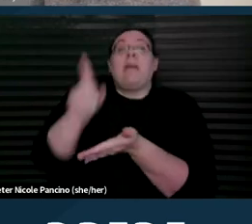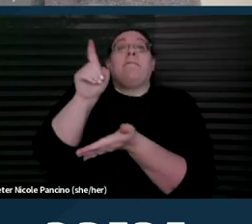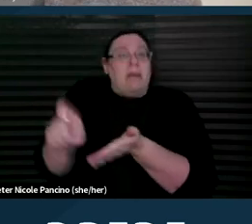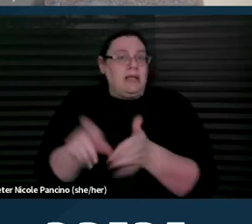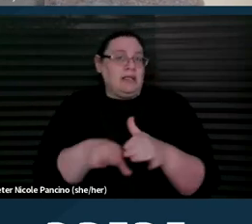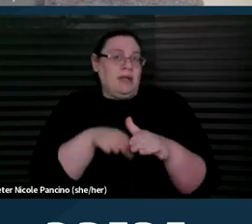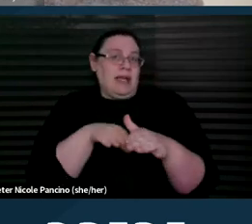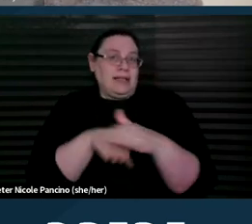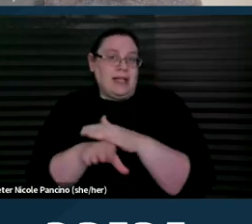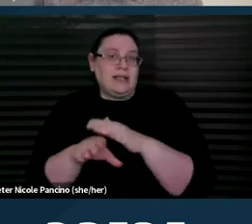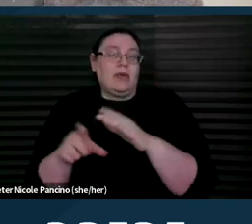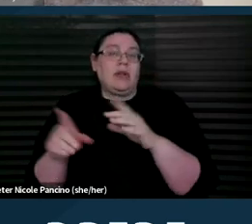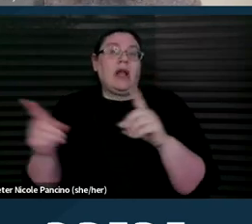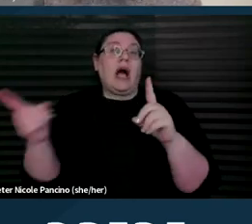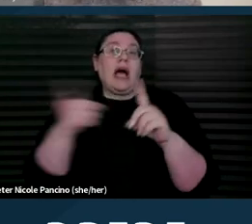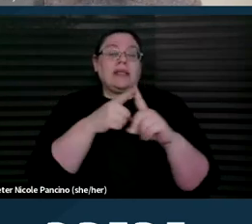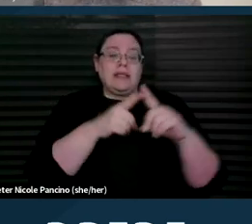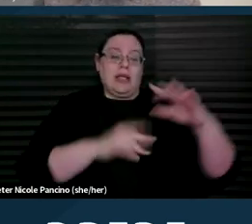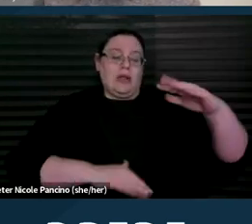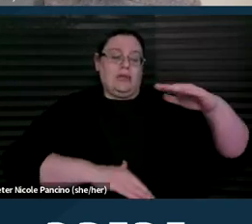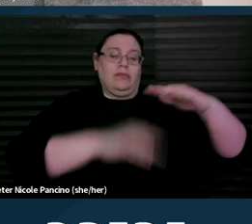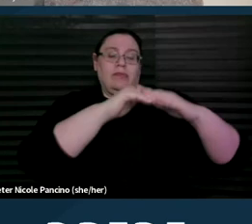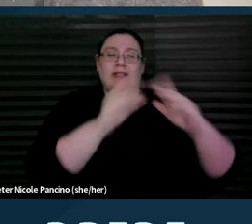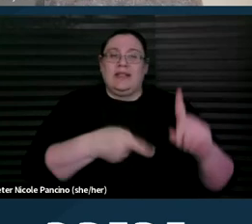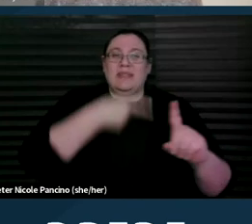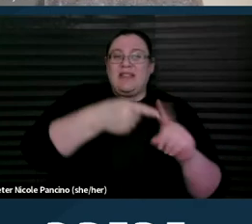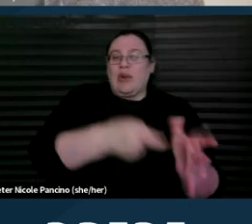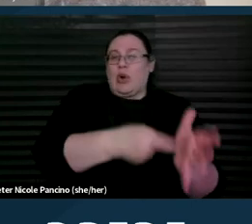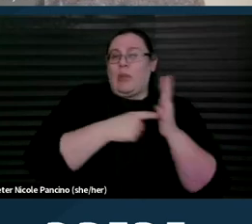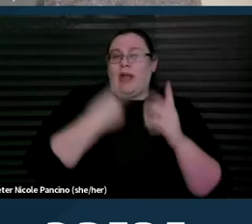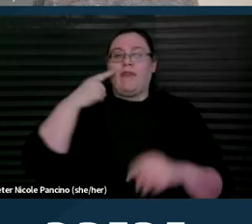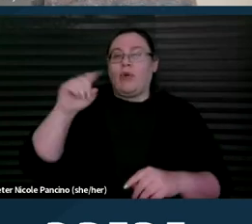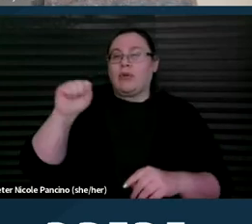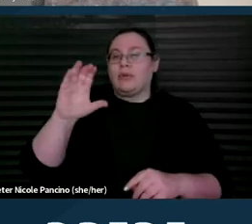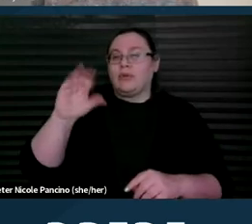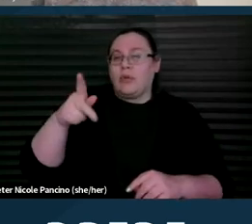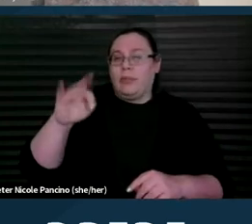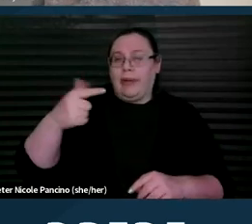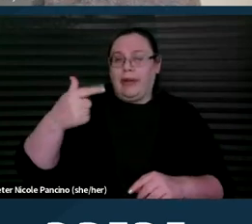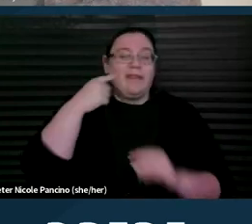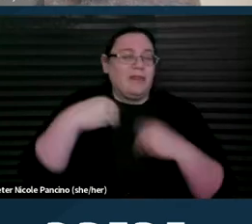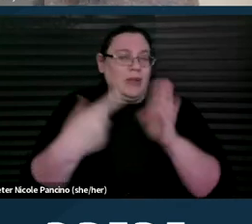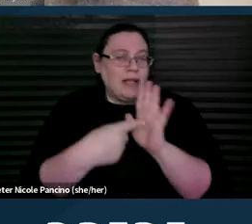until they reach a certain scoping requirement. So for facilities that specialize